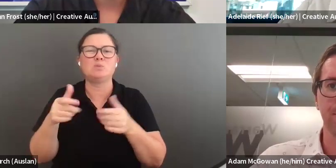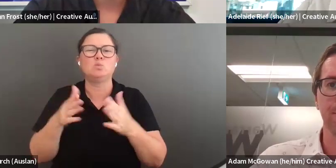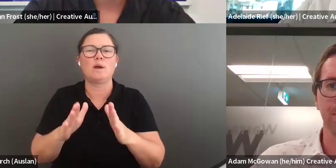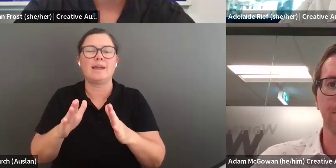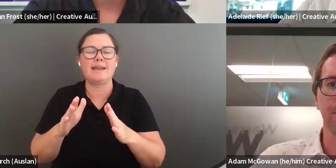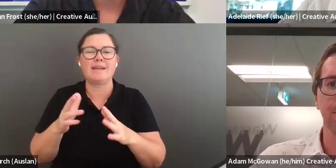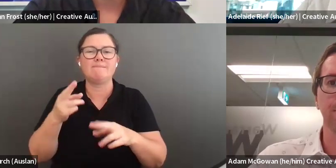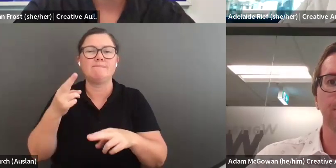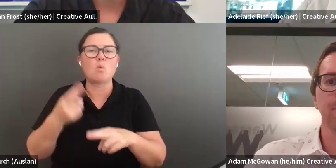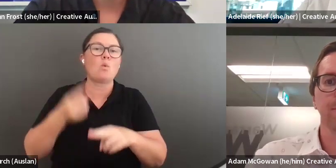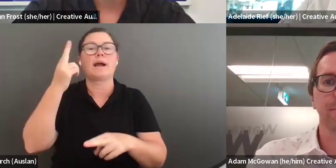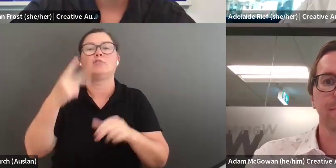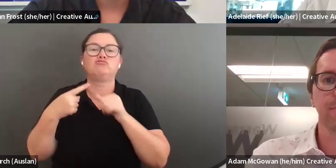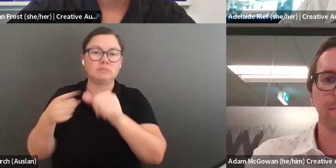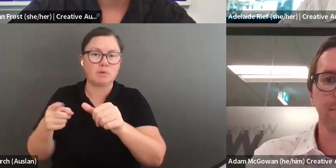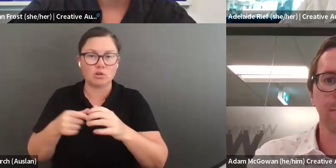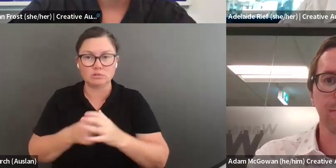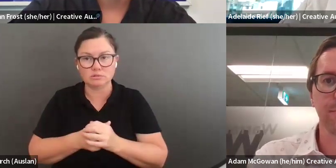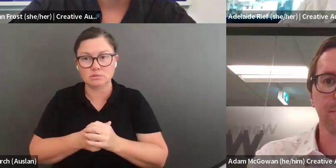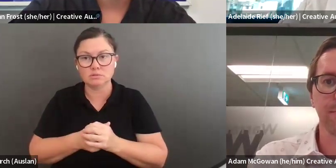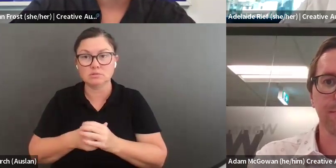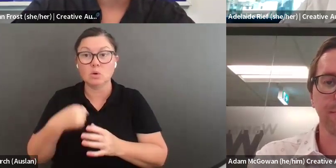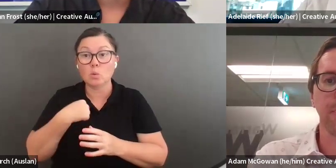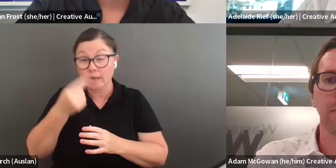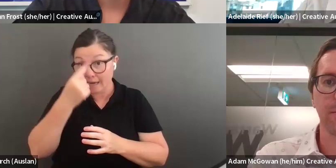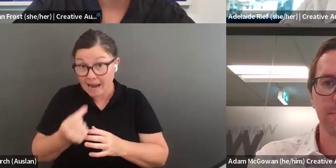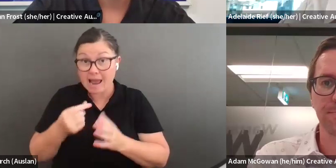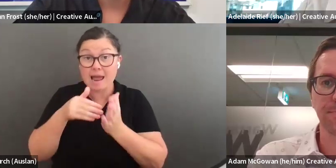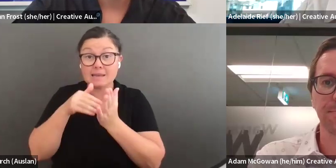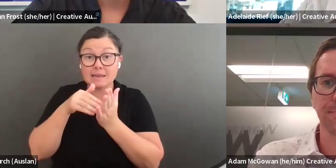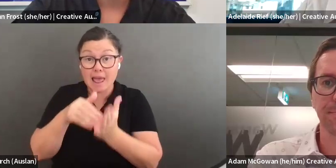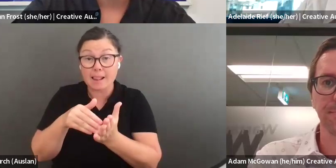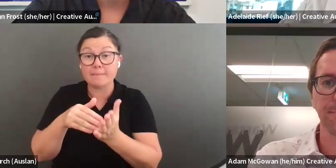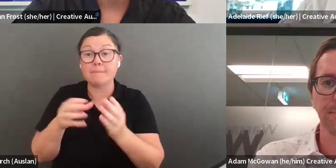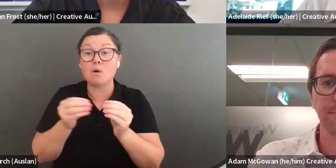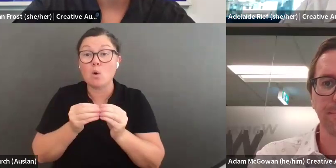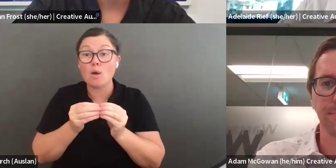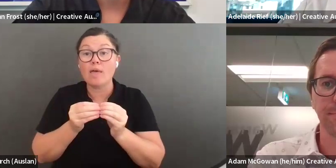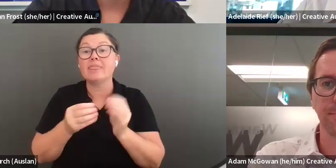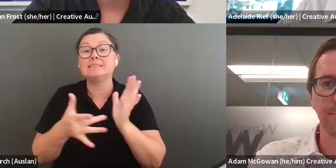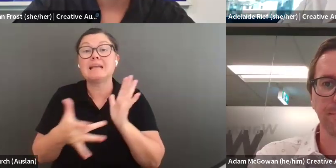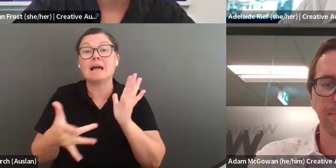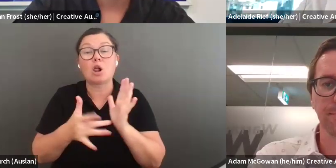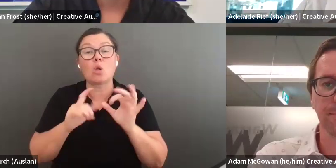few weeks, this will be the best way to get in touch and get a quick response. Please feel